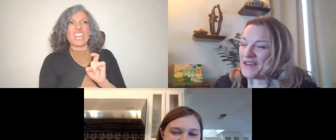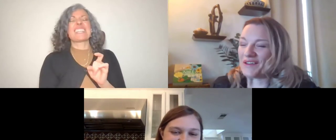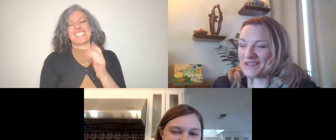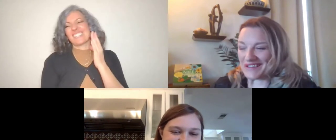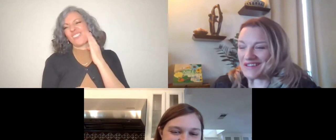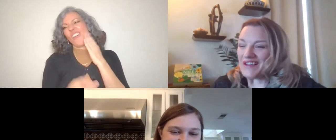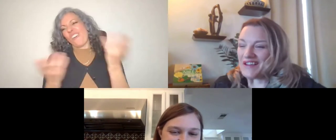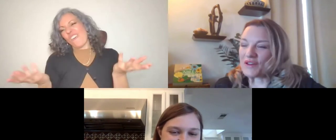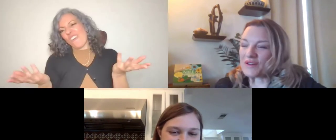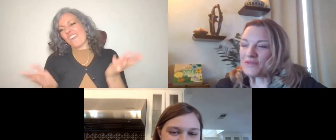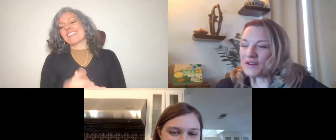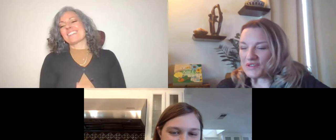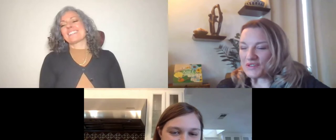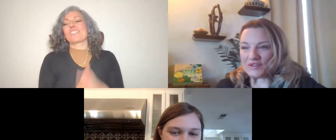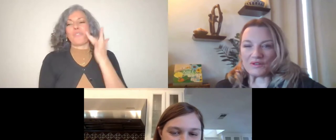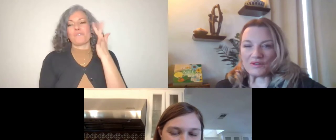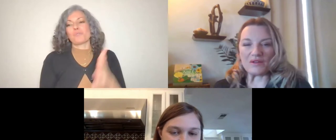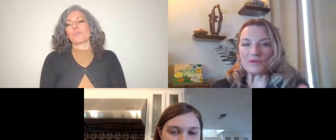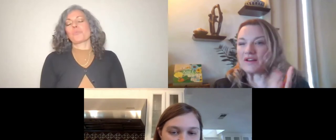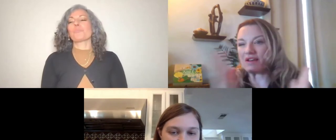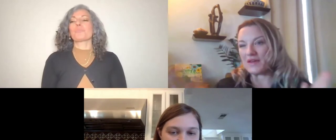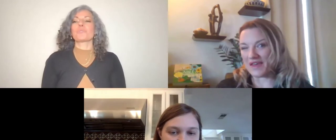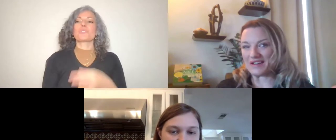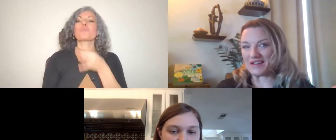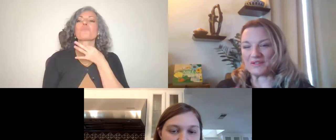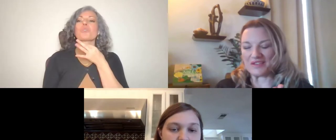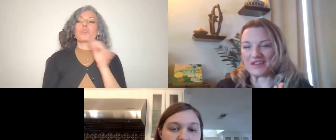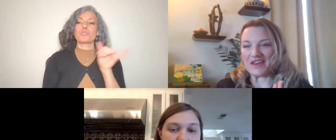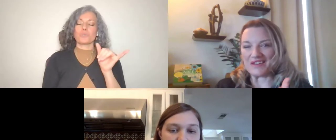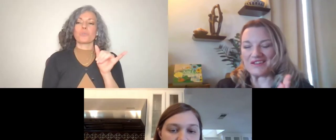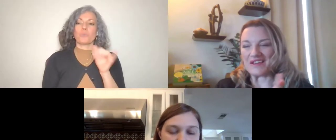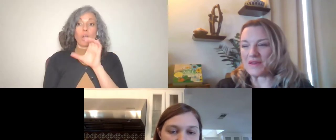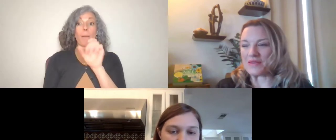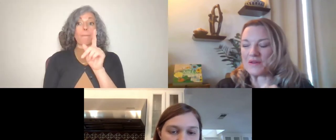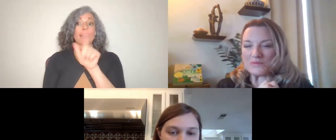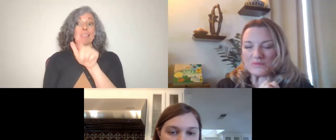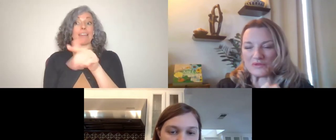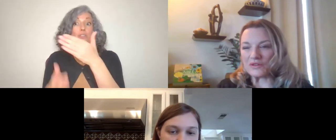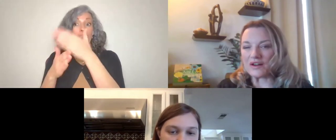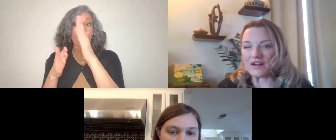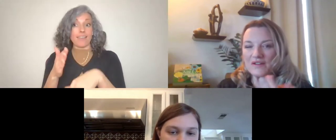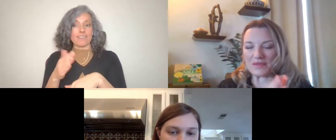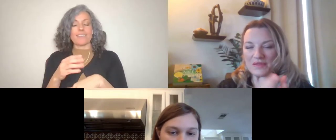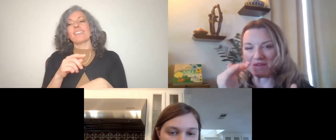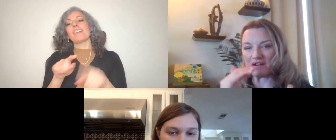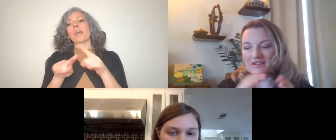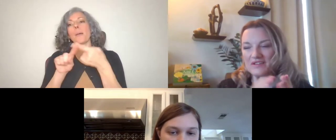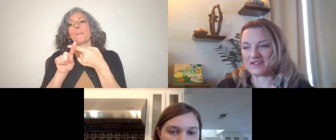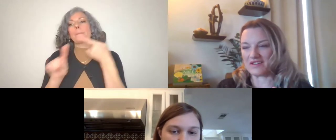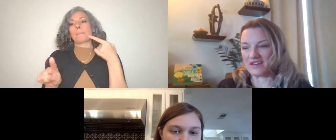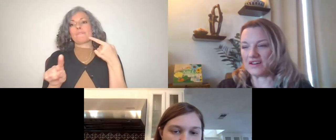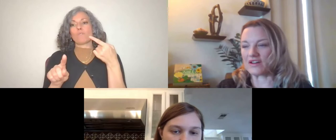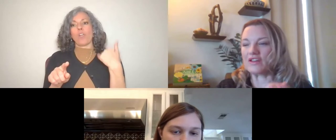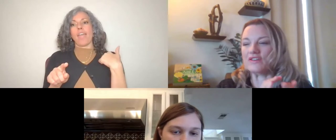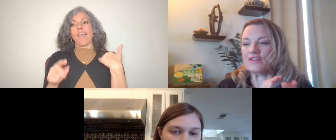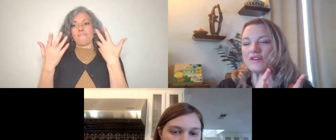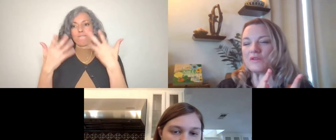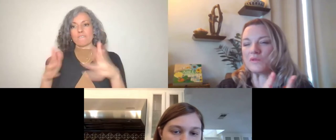Okay, so I'm wondering too and we're going to come back to you at the end, but before I wrap up our section here, can you share